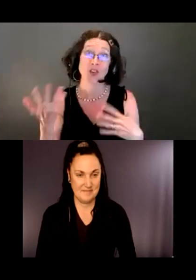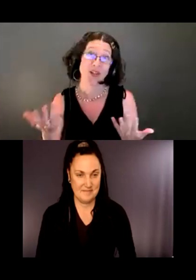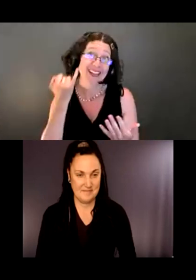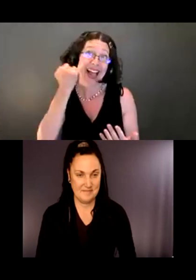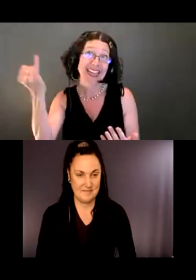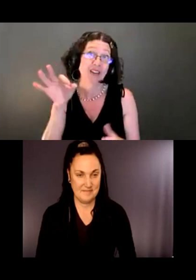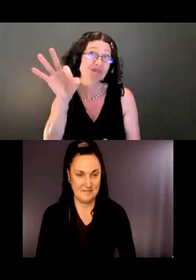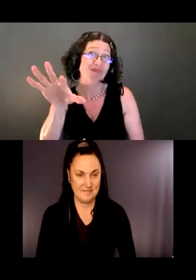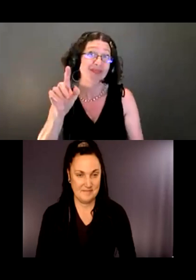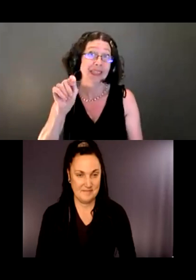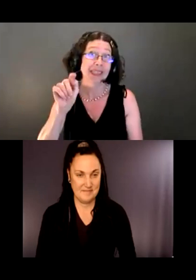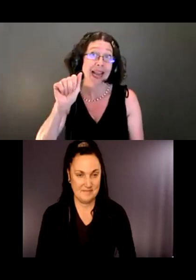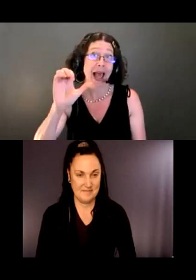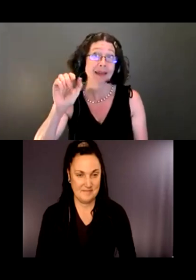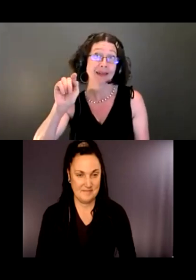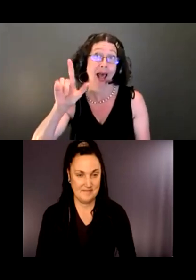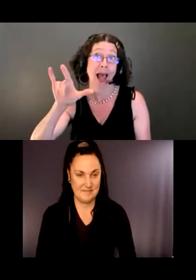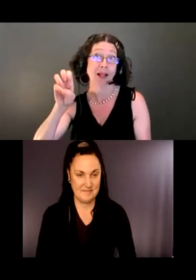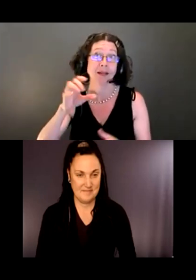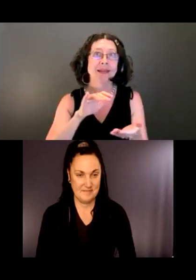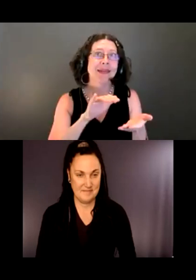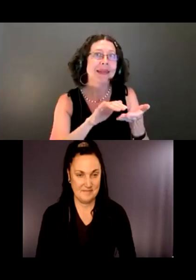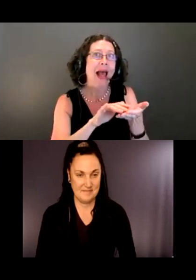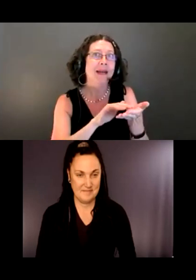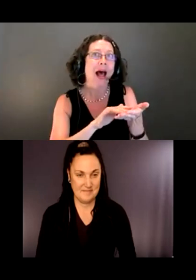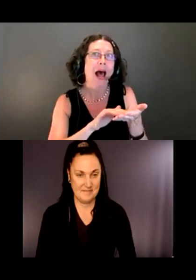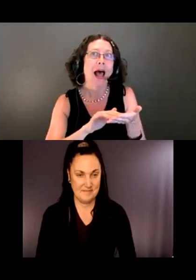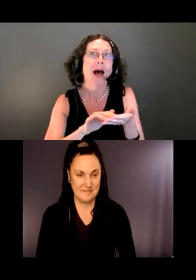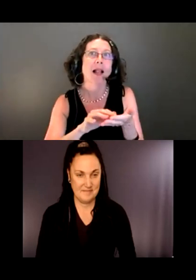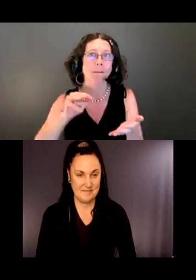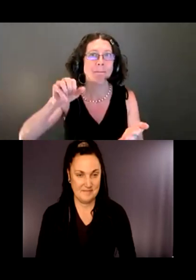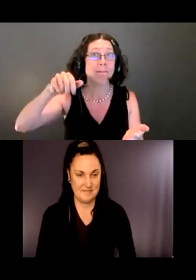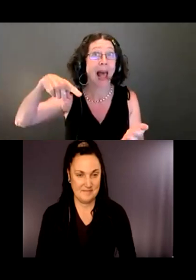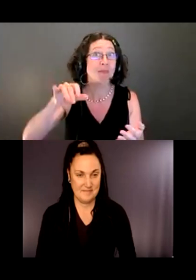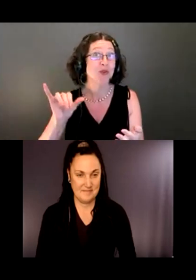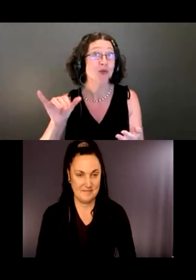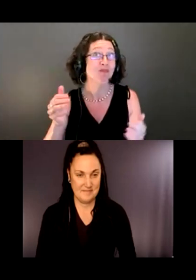part of this project. Next.